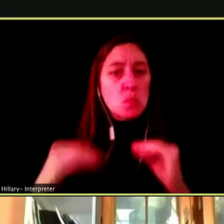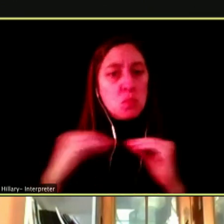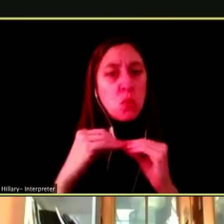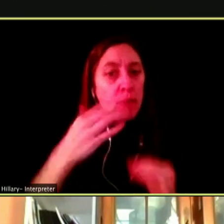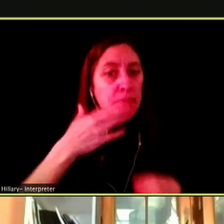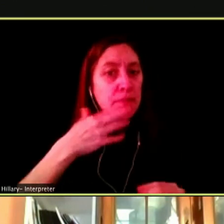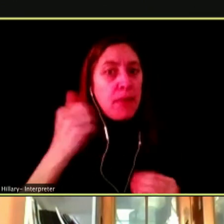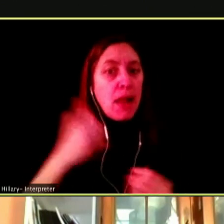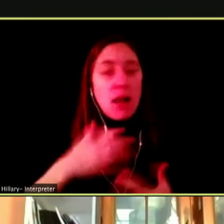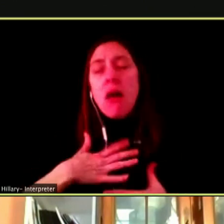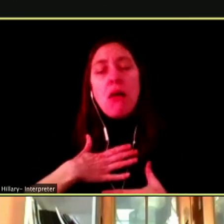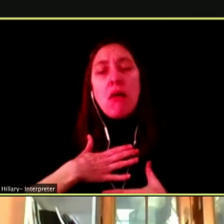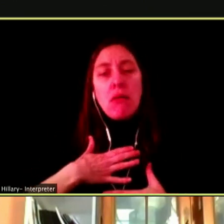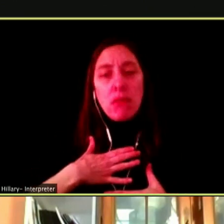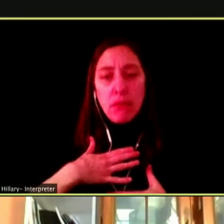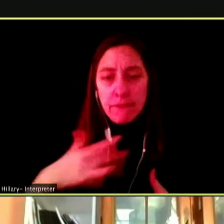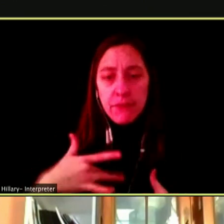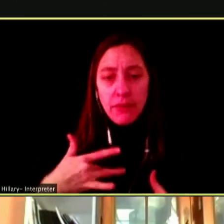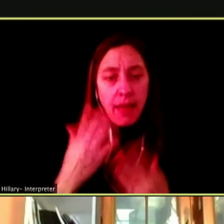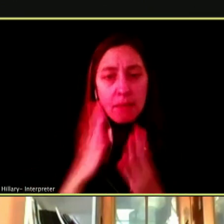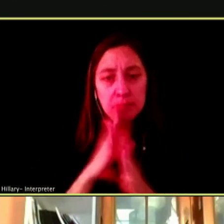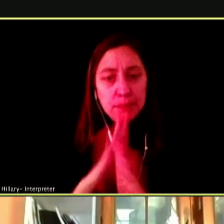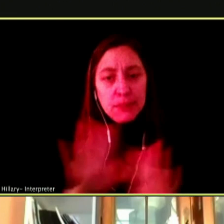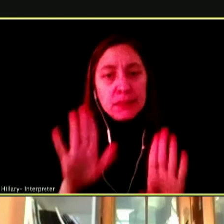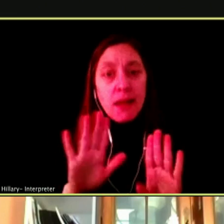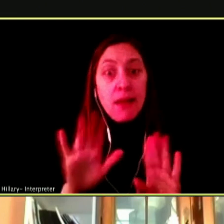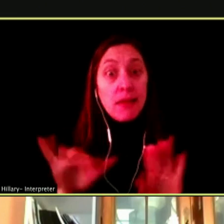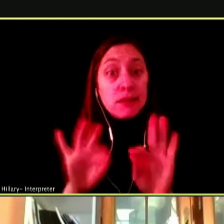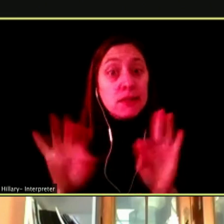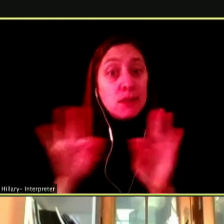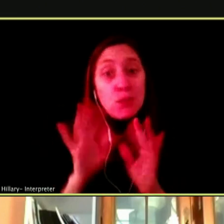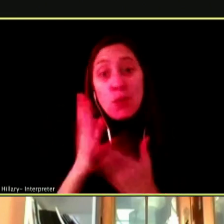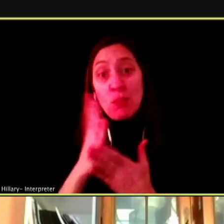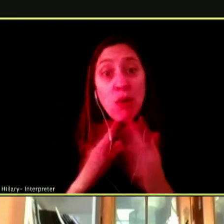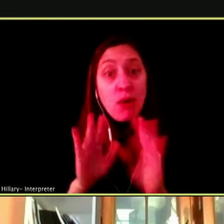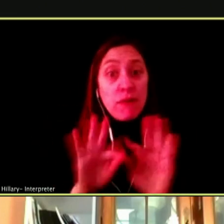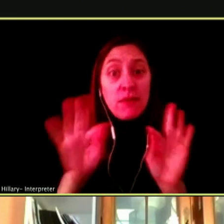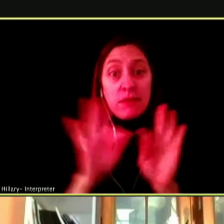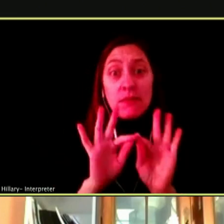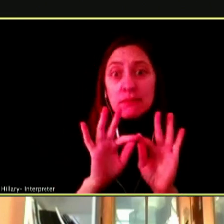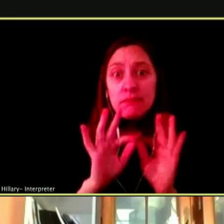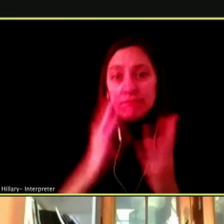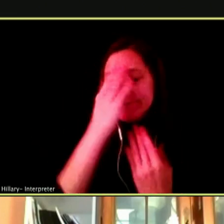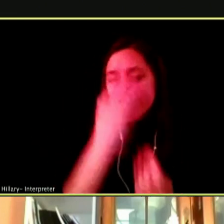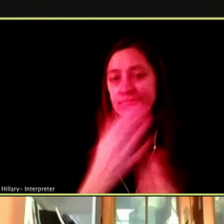THAT IS AN IMPORTANT PIECE OF INFORMATION FOR OUR STUDENTS AND FAMILIES TO BE AWARE OF.